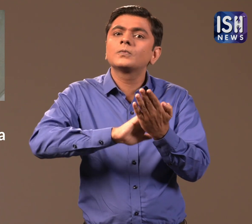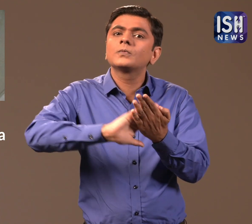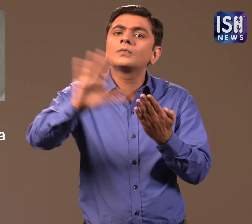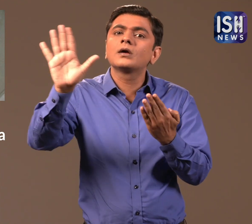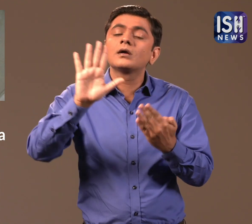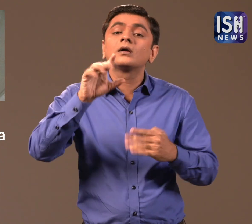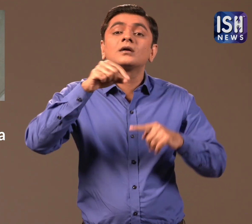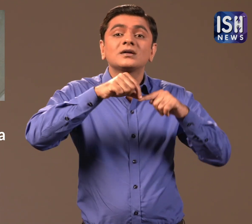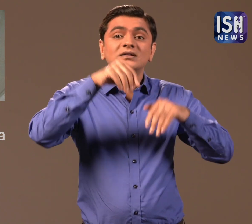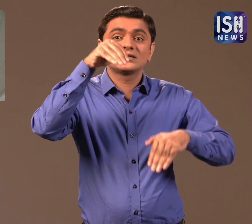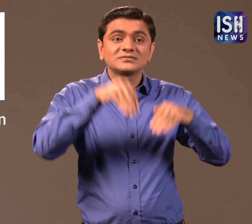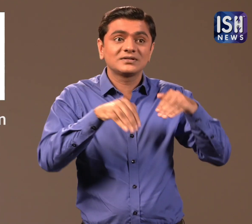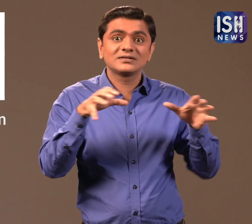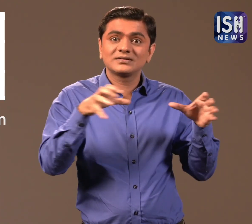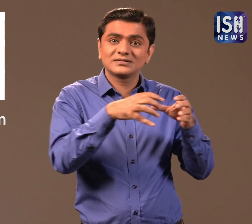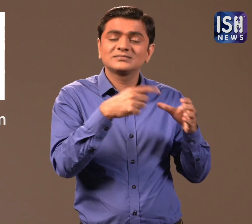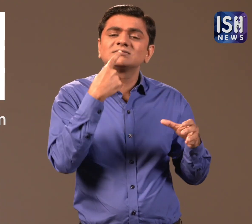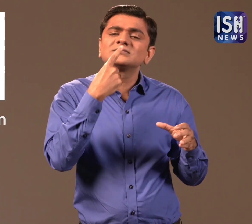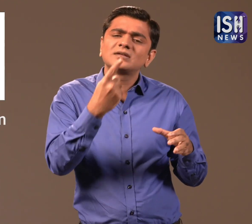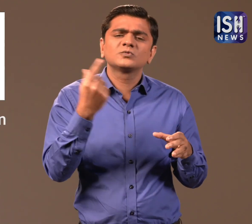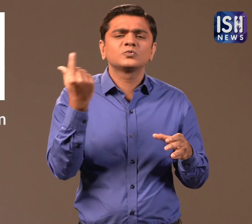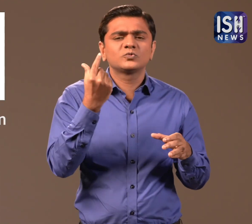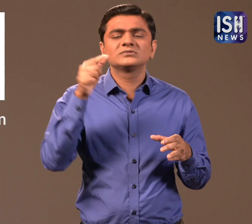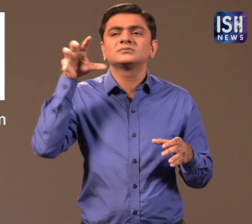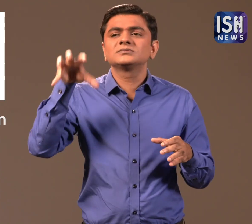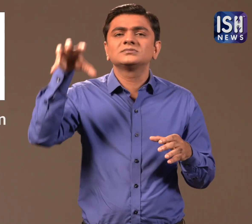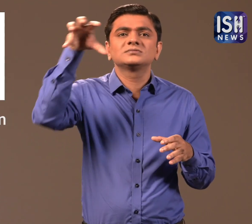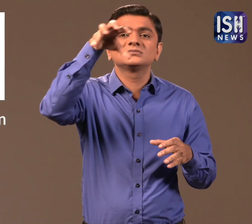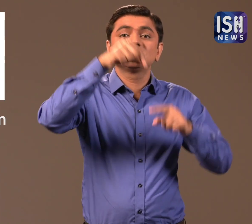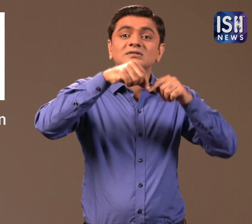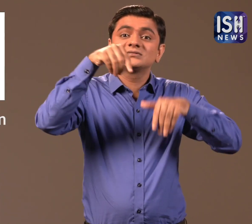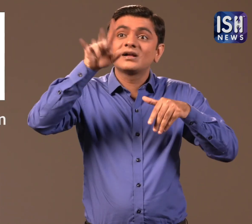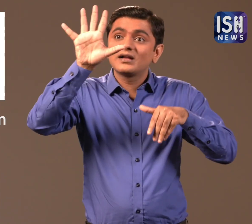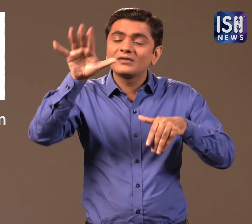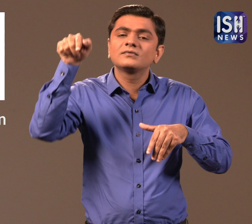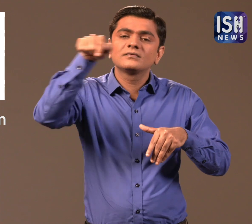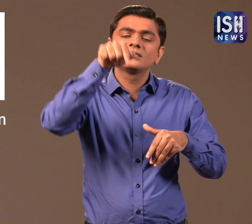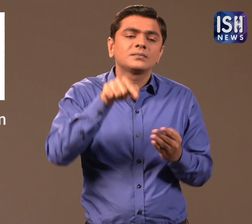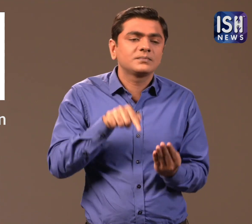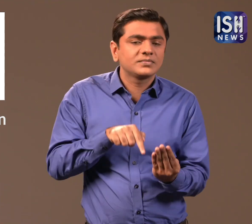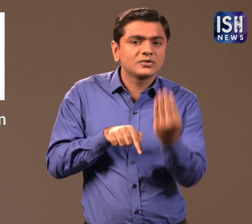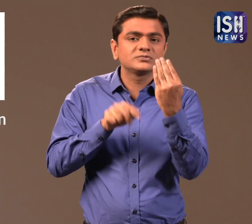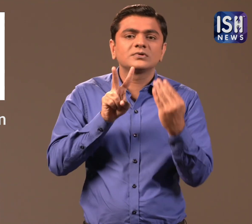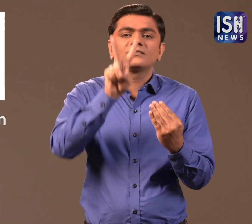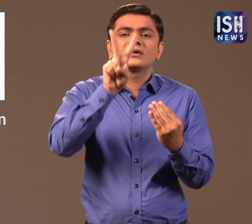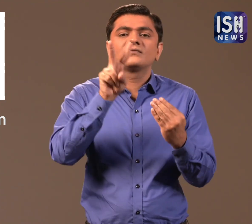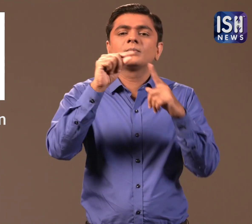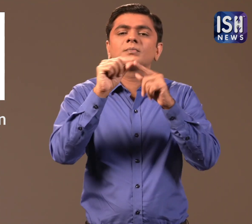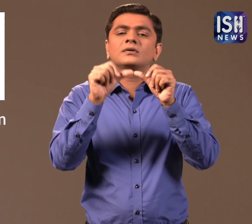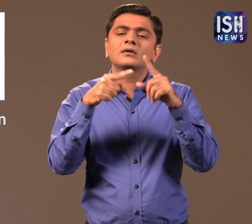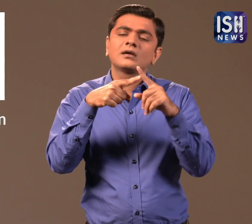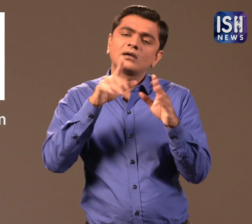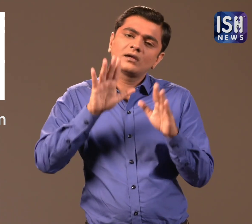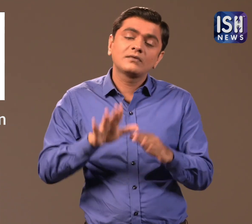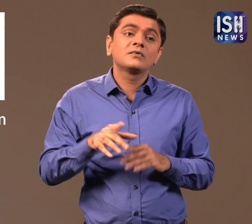The Election Commission said that the VVPAT machine will be used for all the elections.